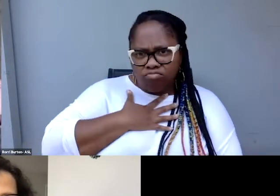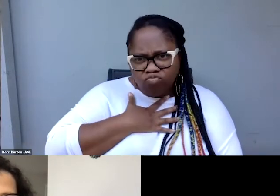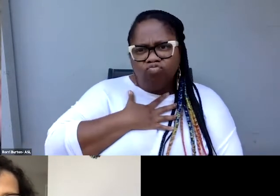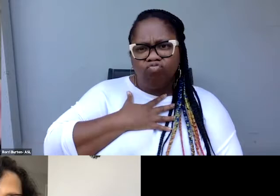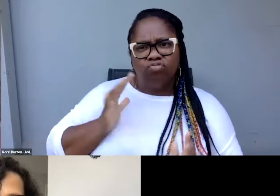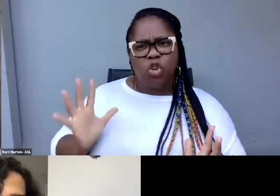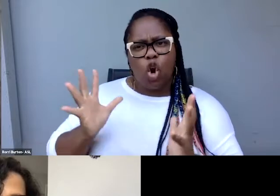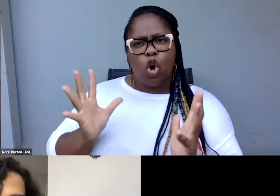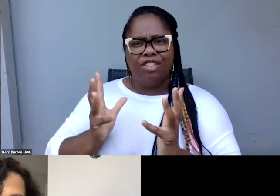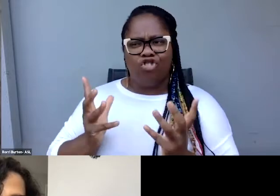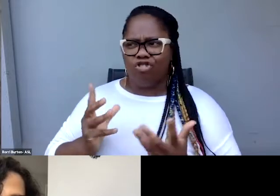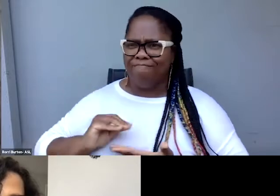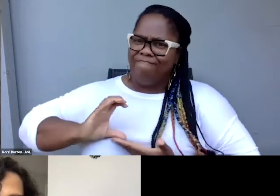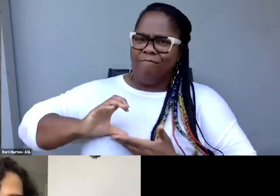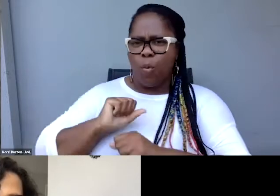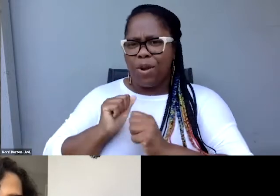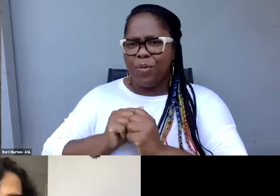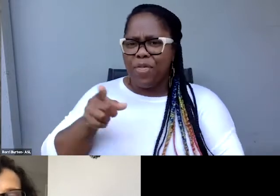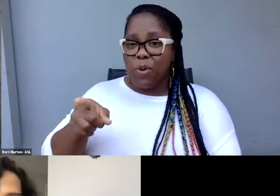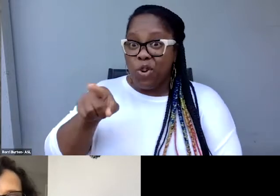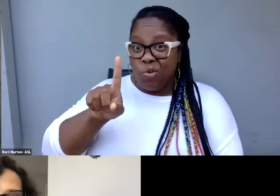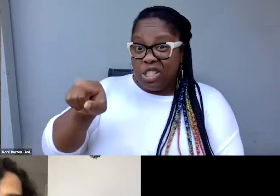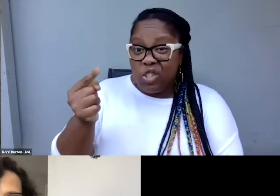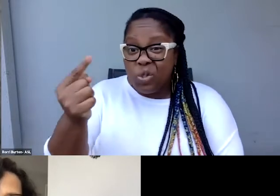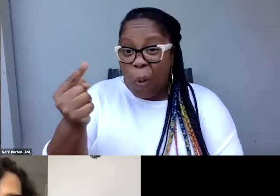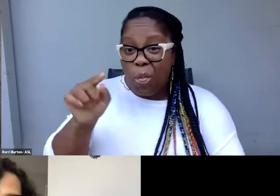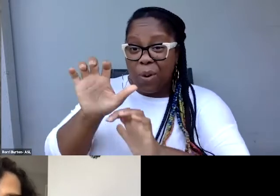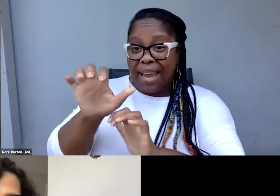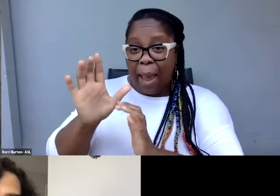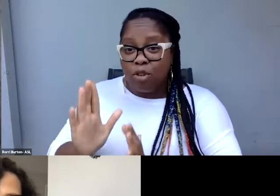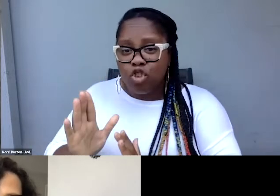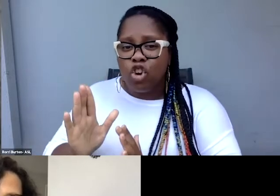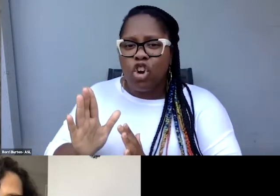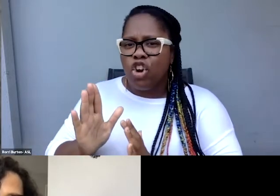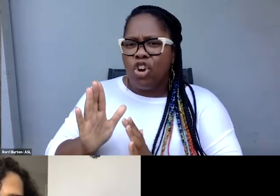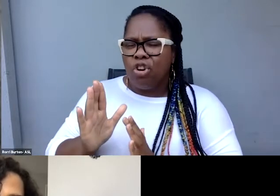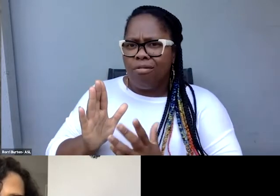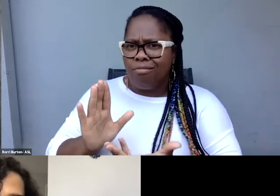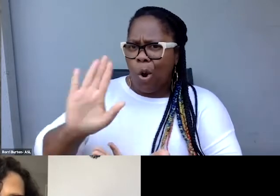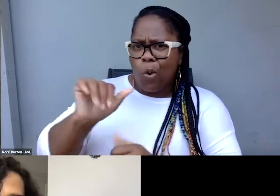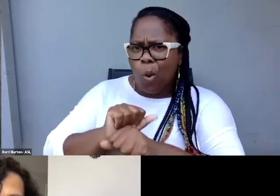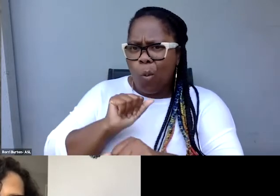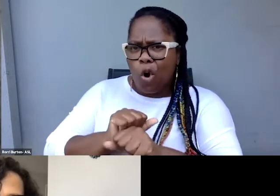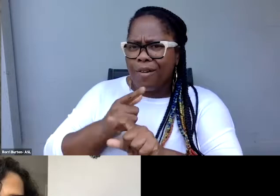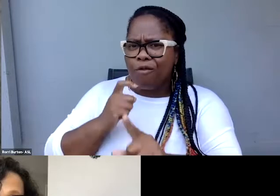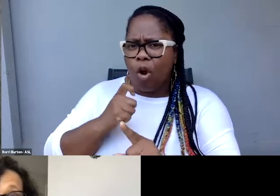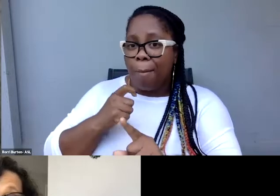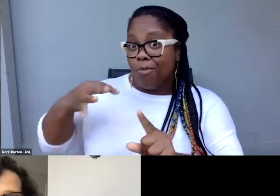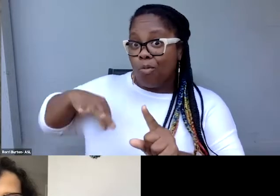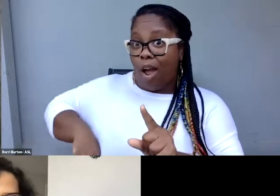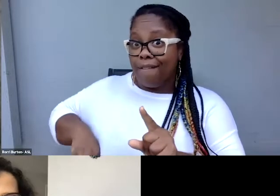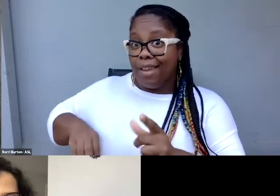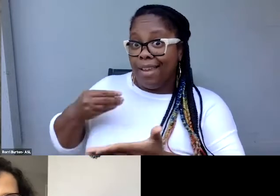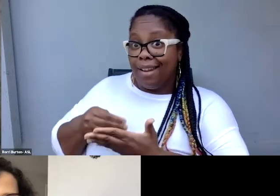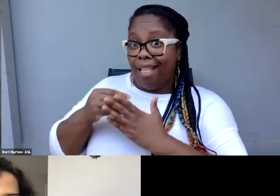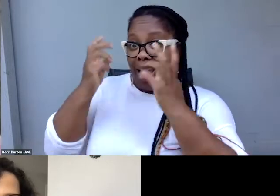you being a sort of solo captioner who does this out of passion and not profit.